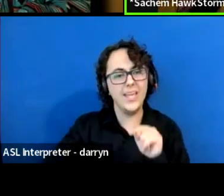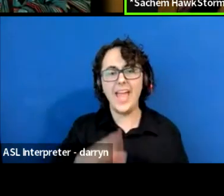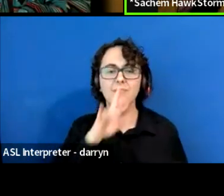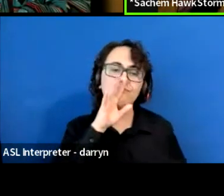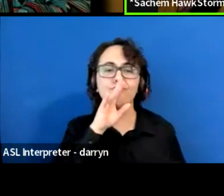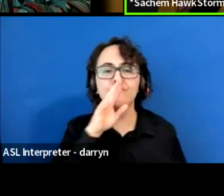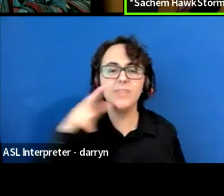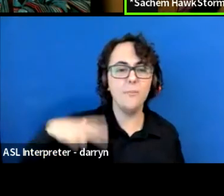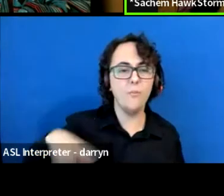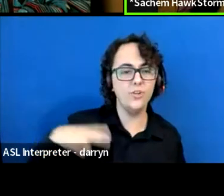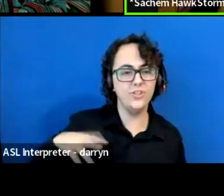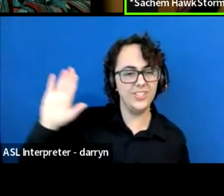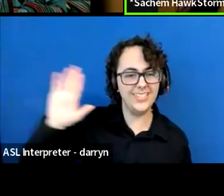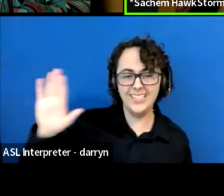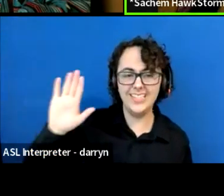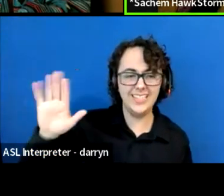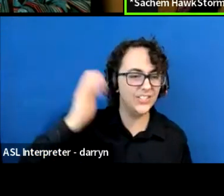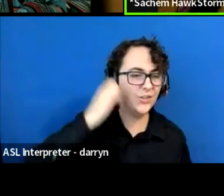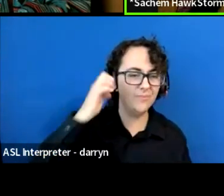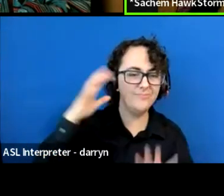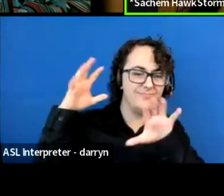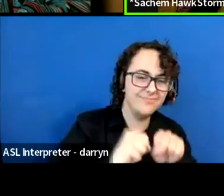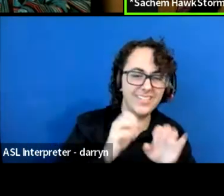we have our own language. So I completely...